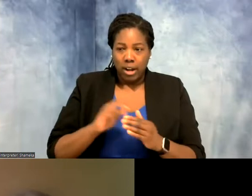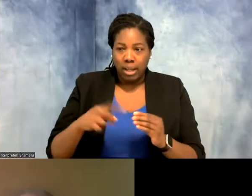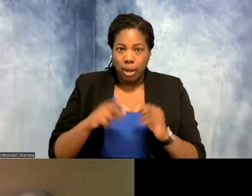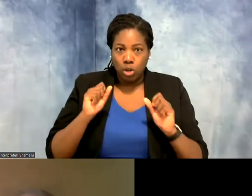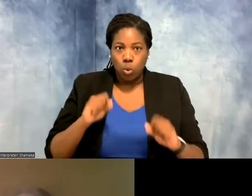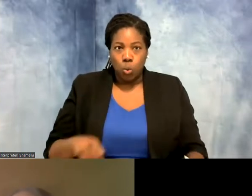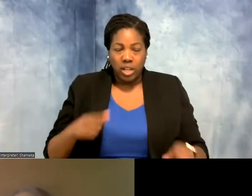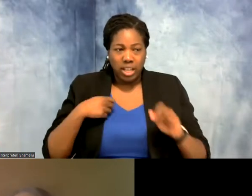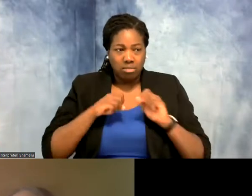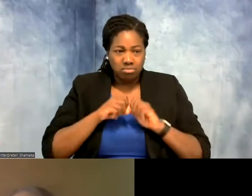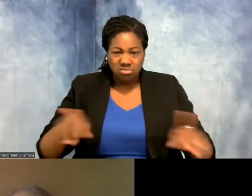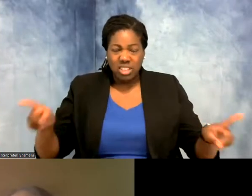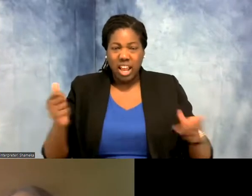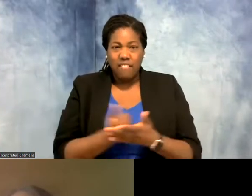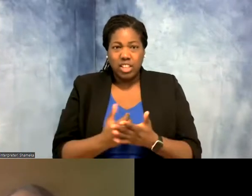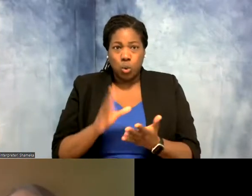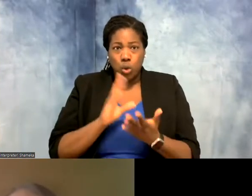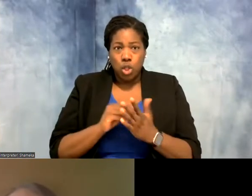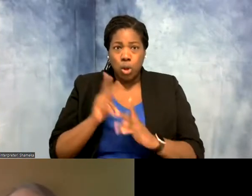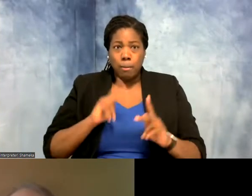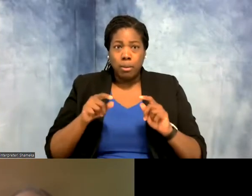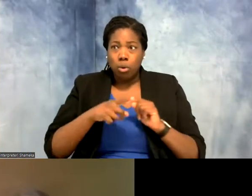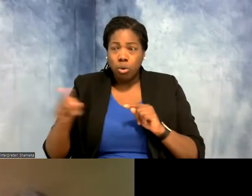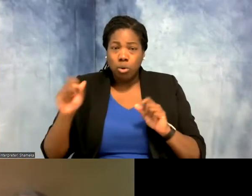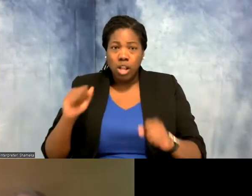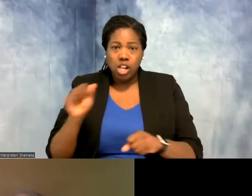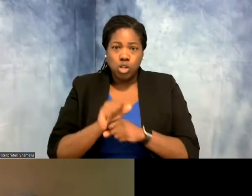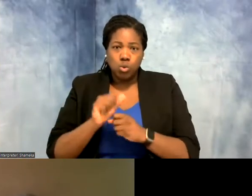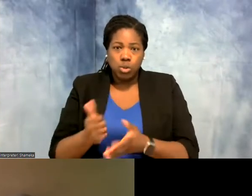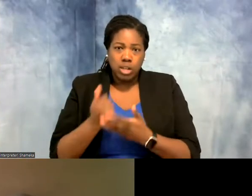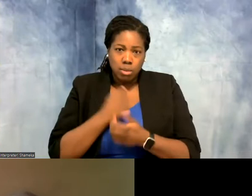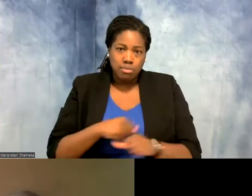sharing everything we know so other people can also do the work to help save these species.